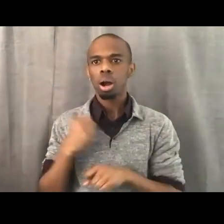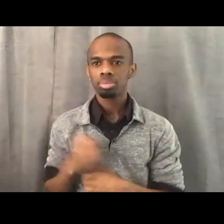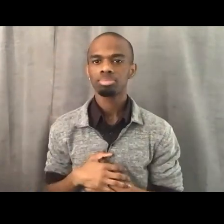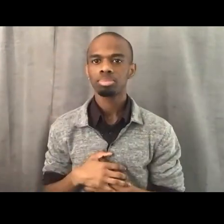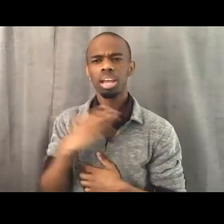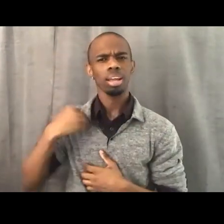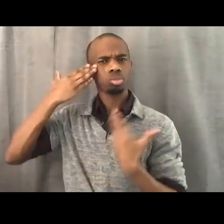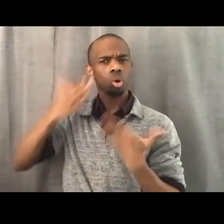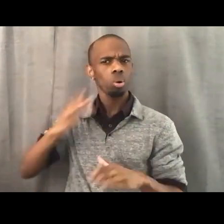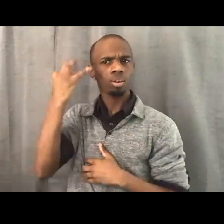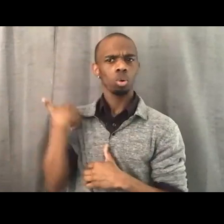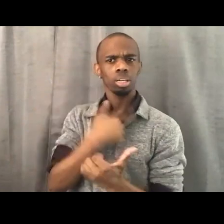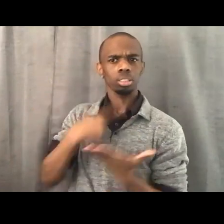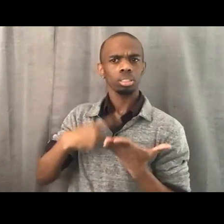Did we talk about 1965?